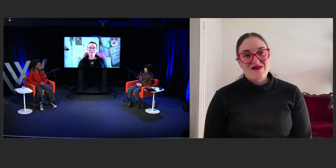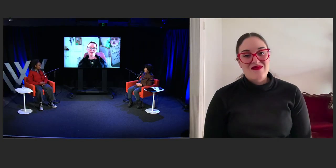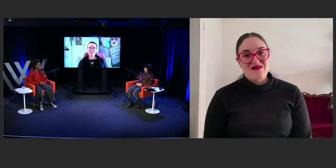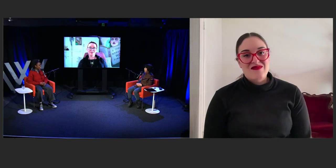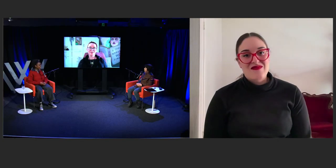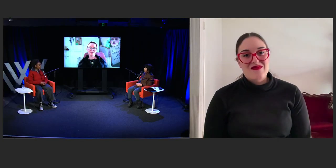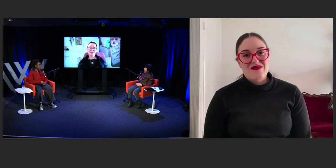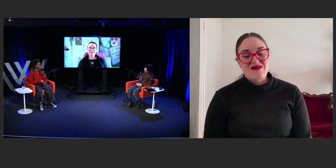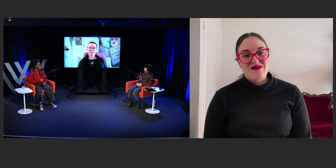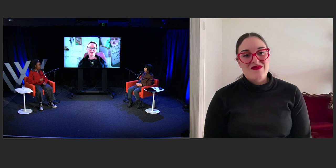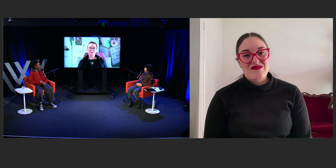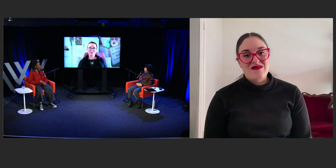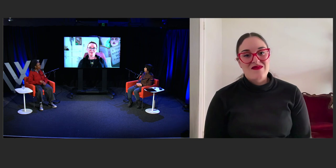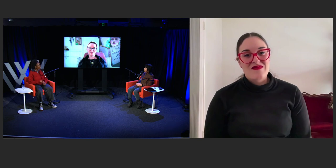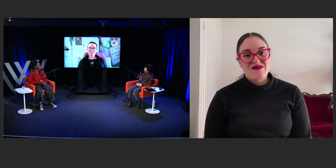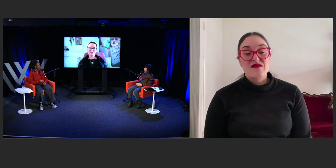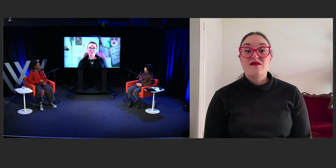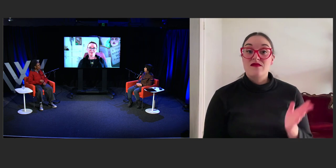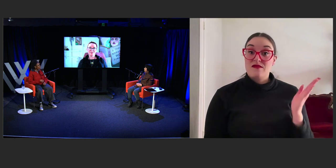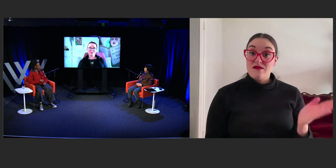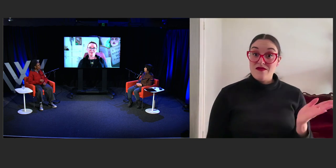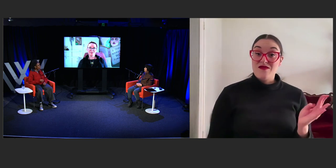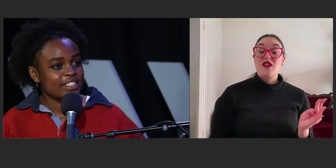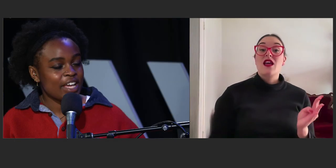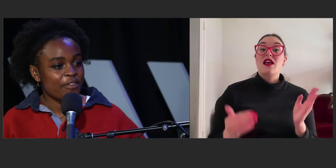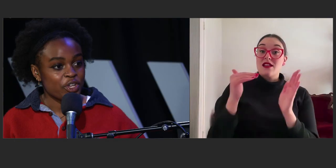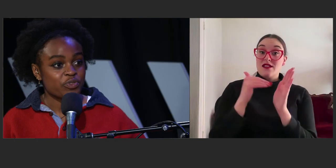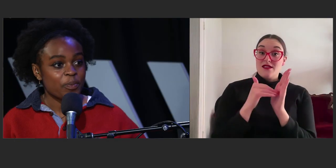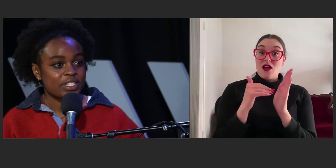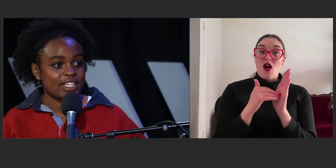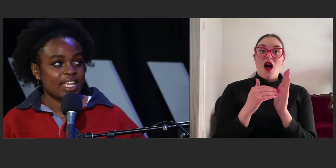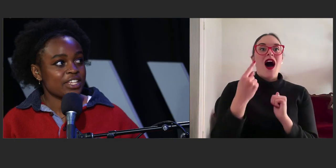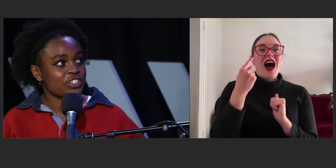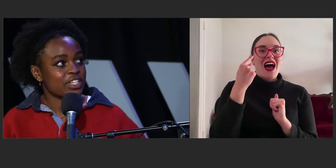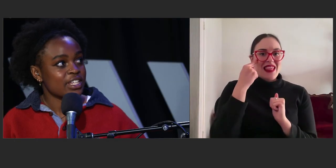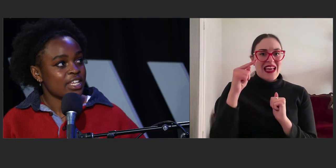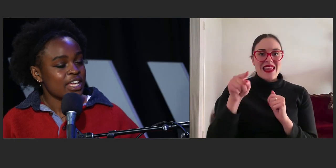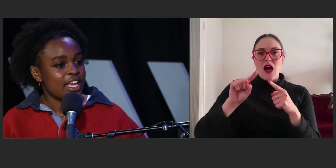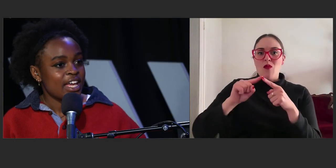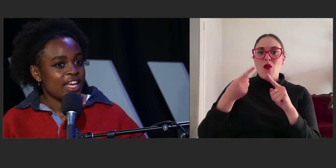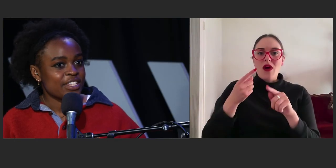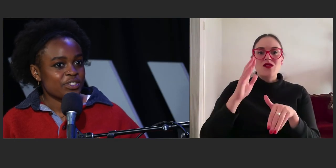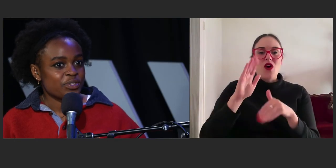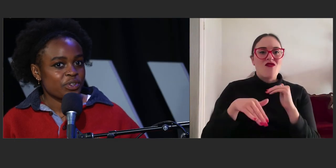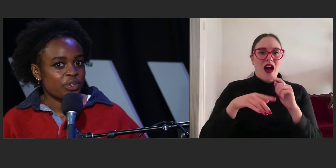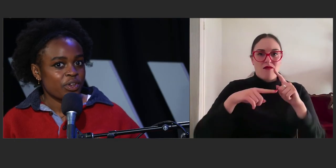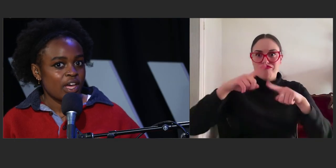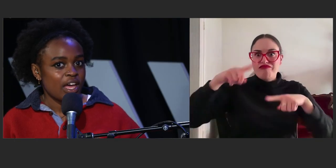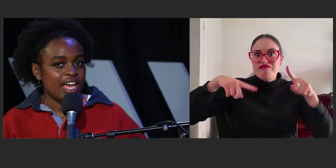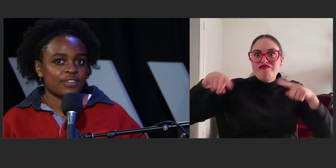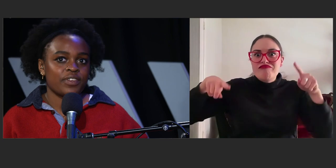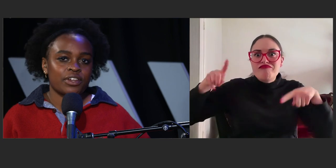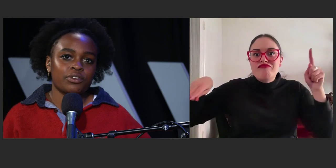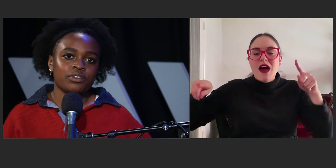I think that point about diverse representation is as a vehicle,